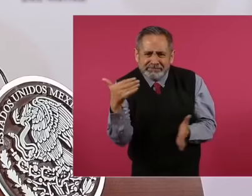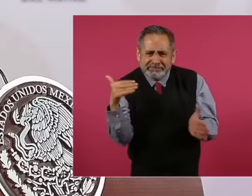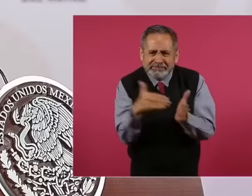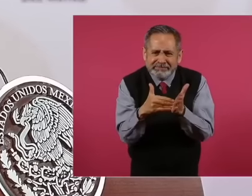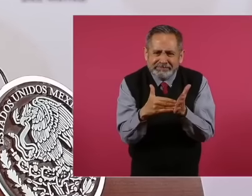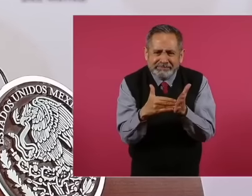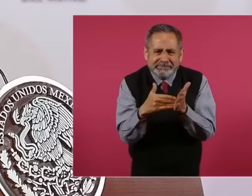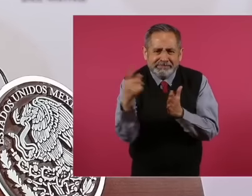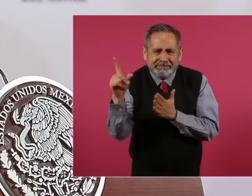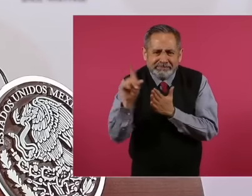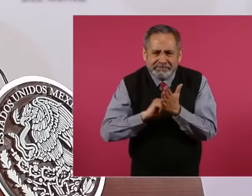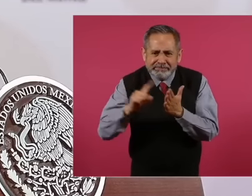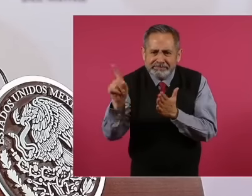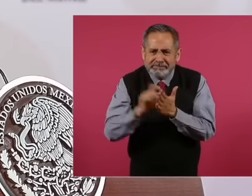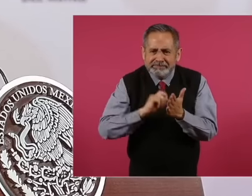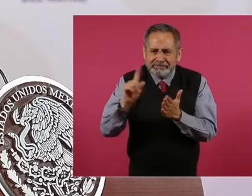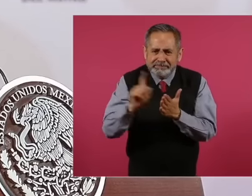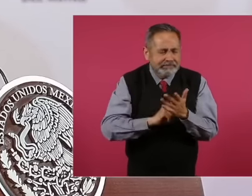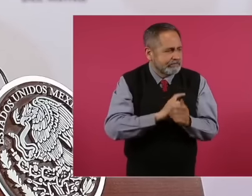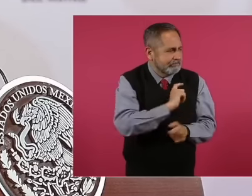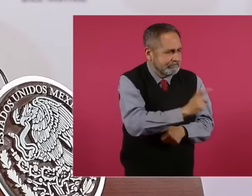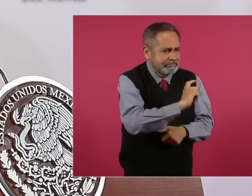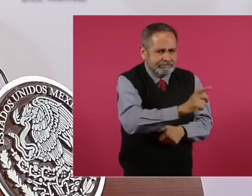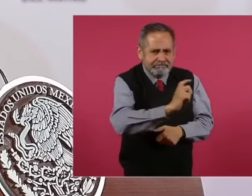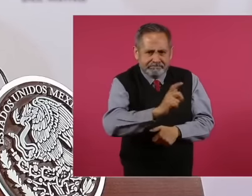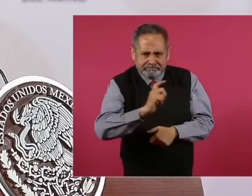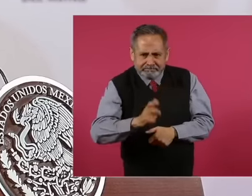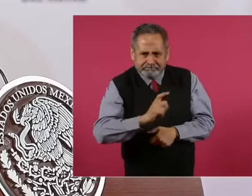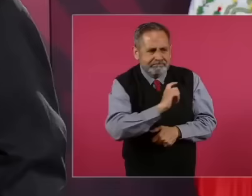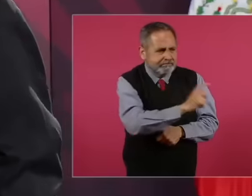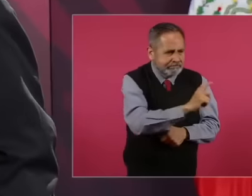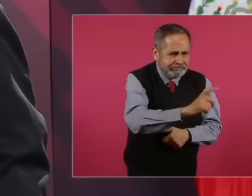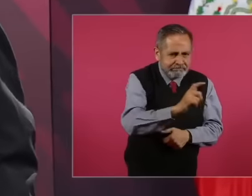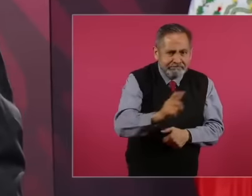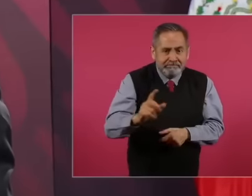a month for 30